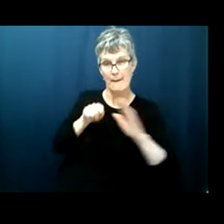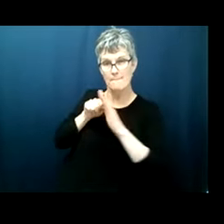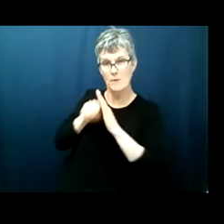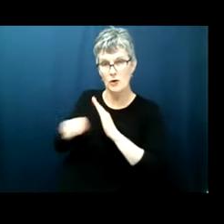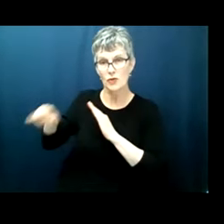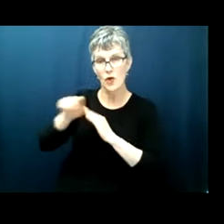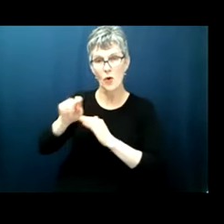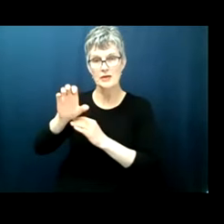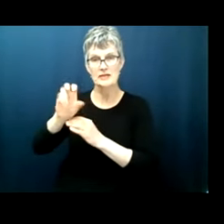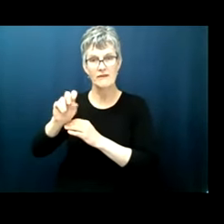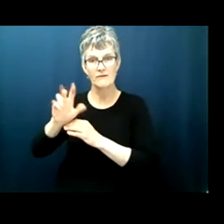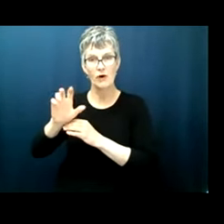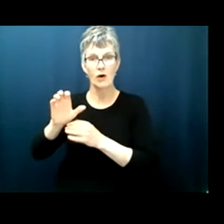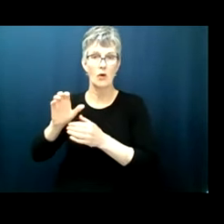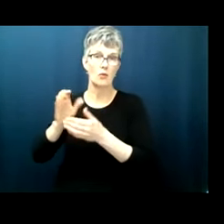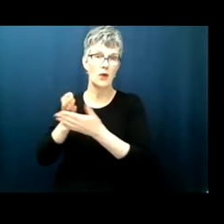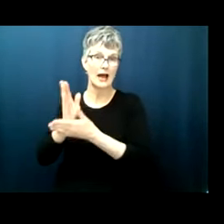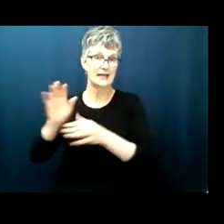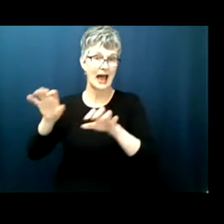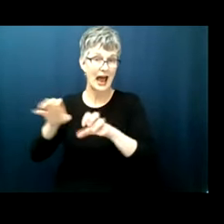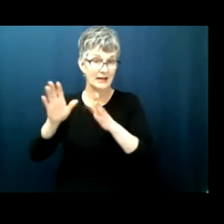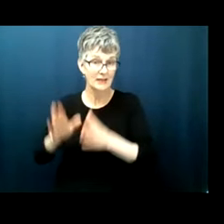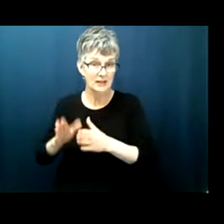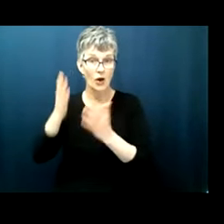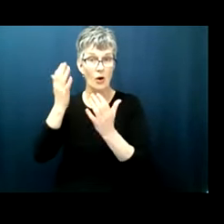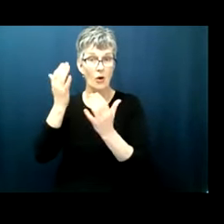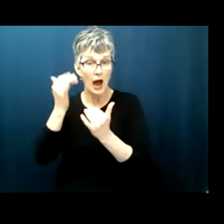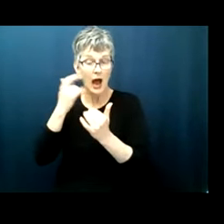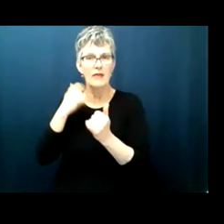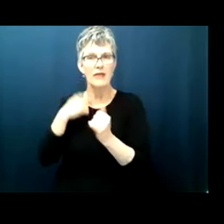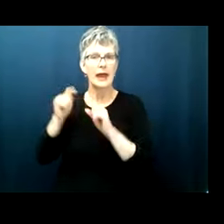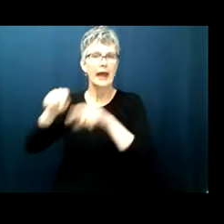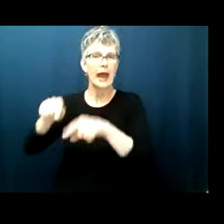register people to vote register african americans to vote yet as many civil rights activists and